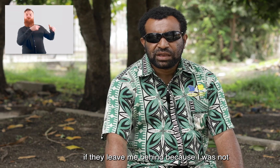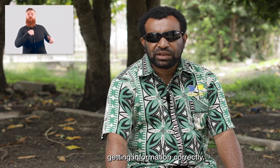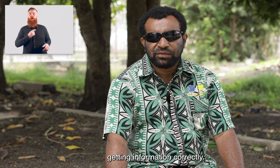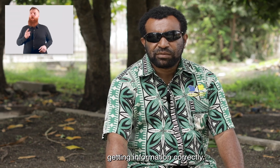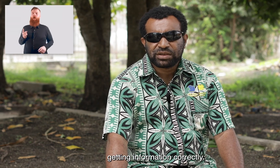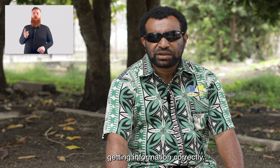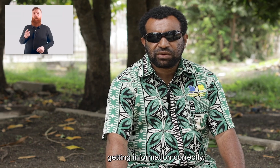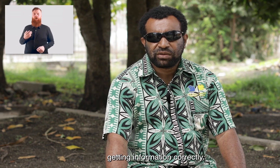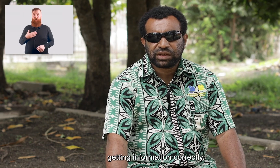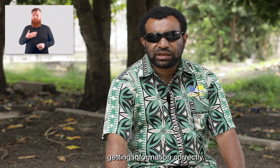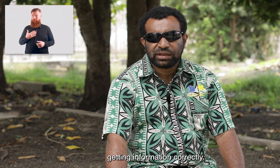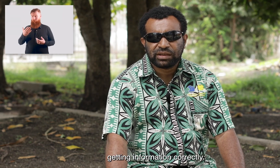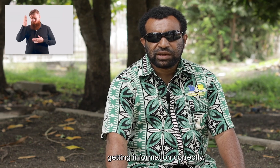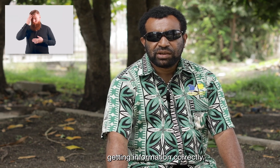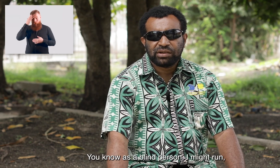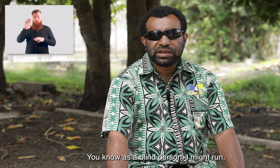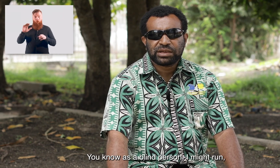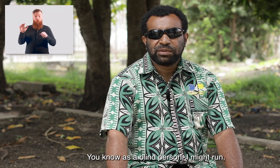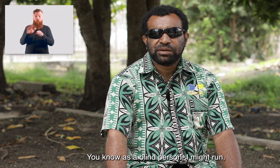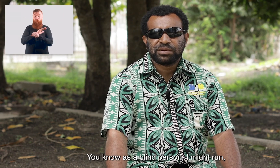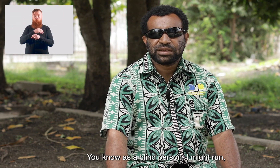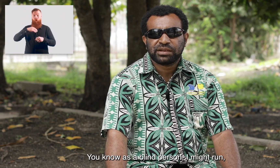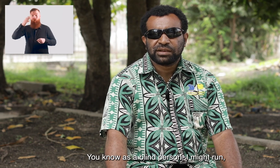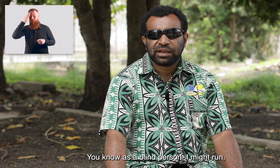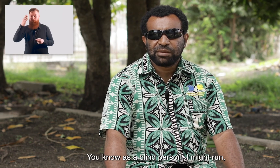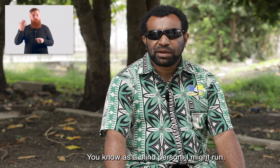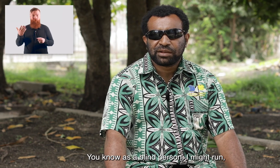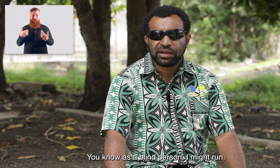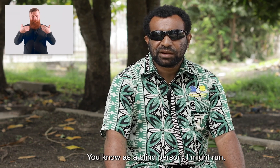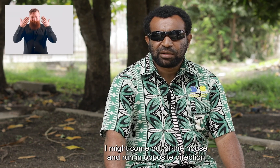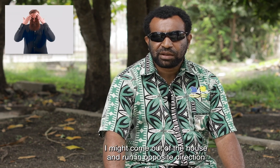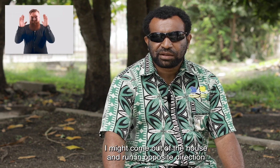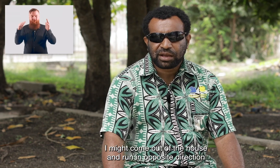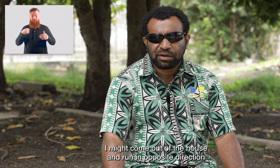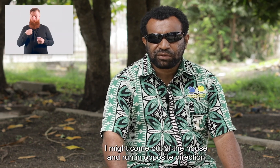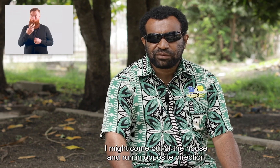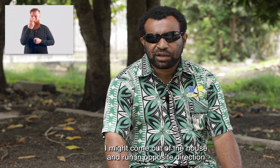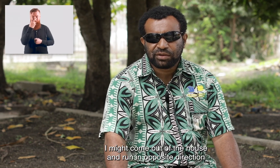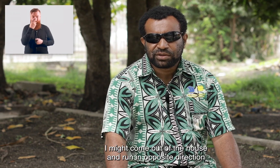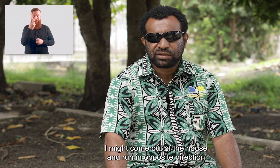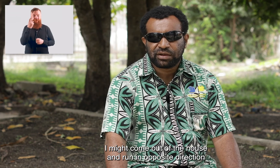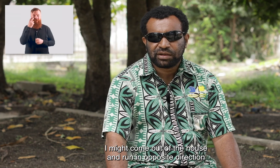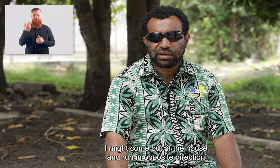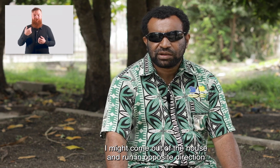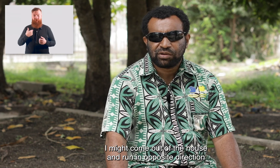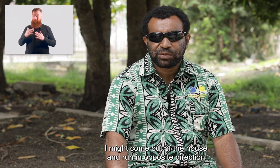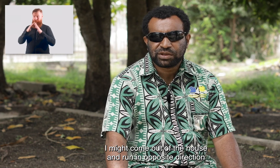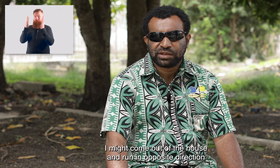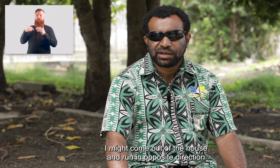getting information correctly. You know as a blind person, I might run, I might come out of the house and run in opposite direction